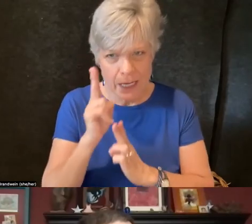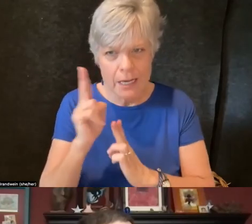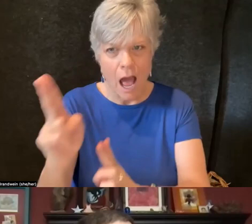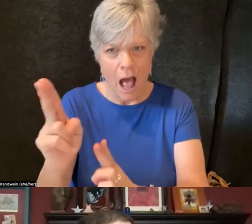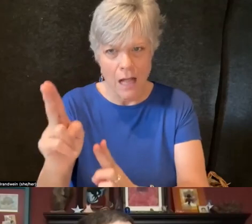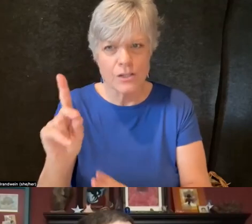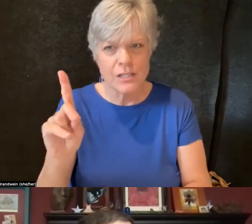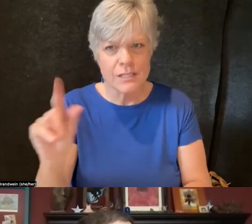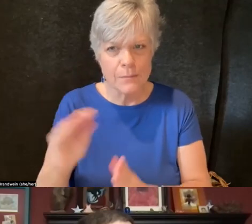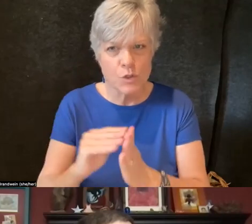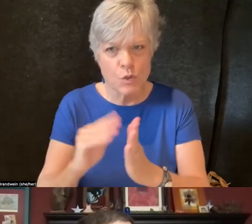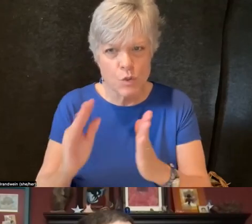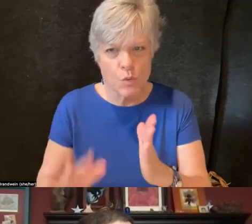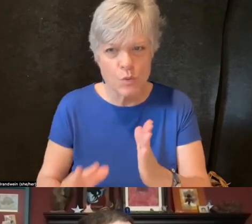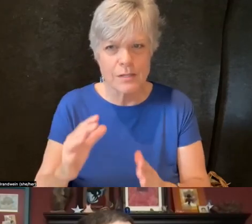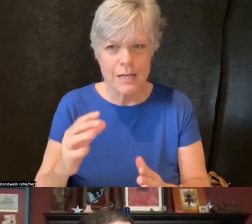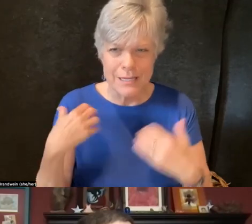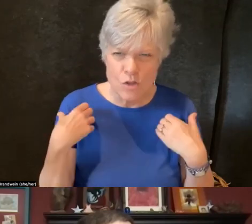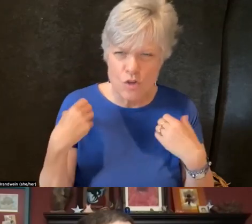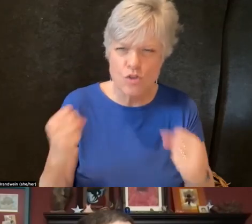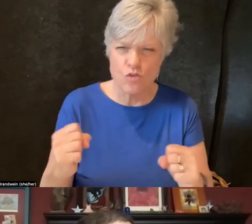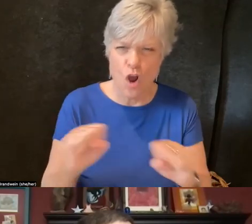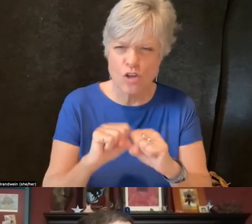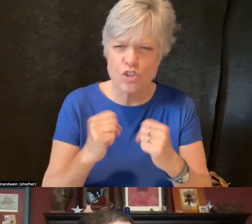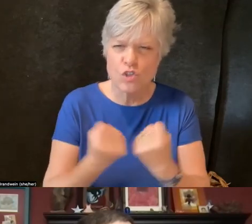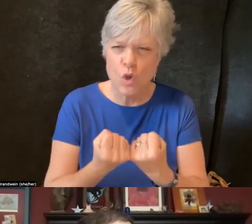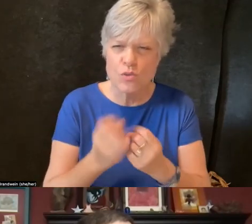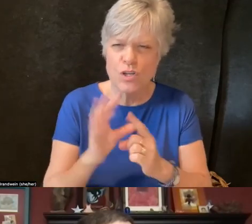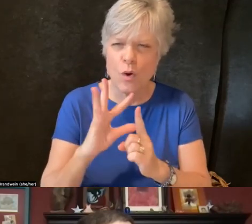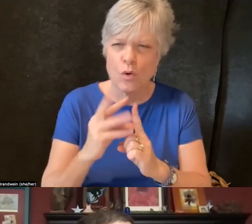as a strong sociocultural identity group,